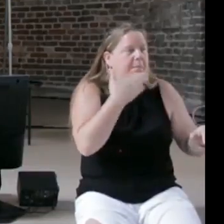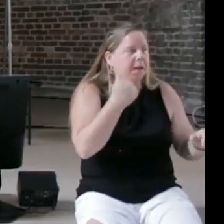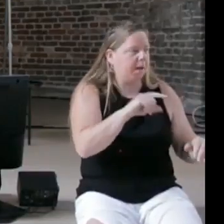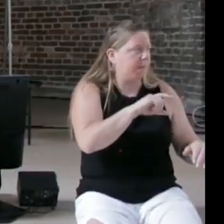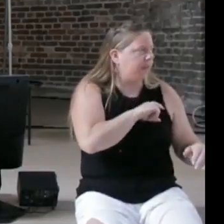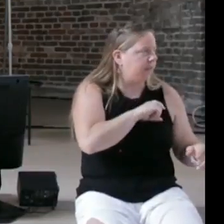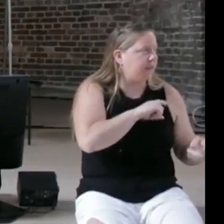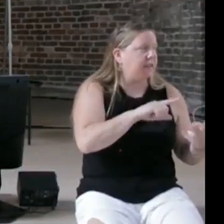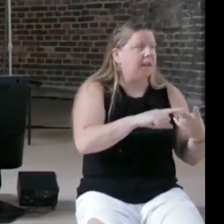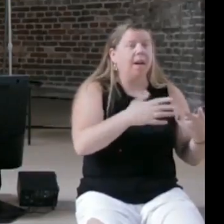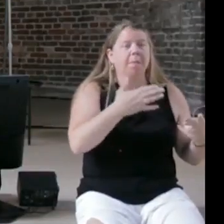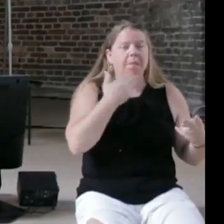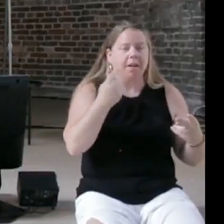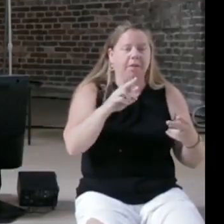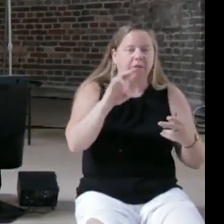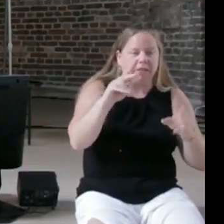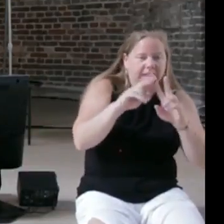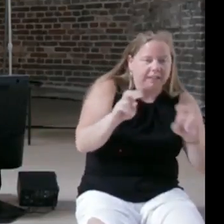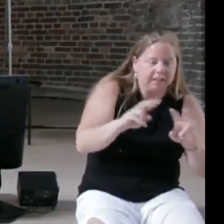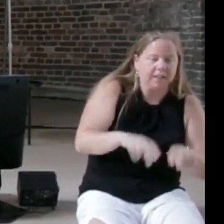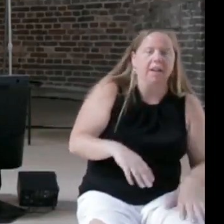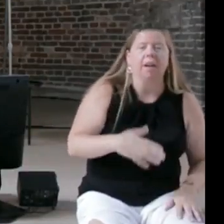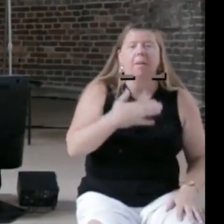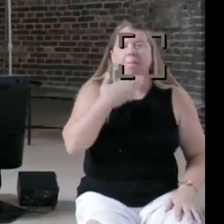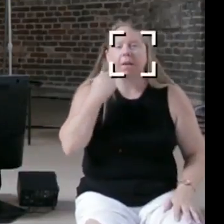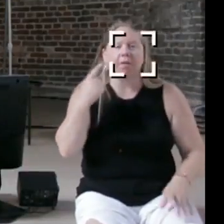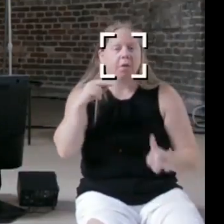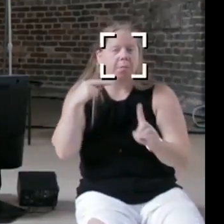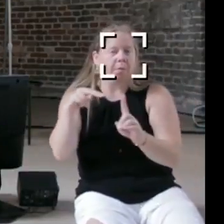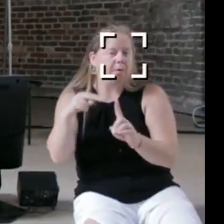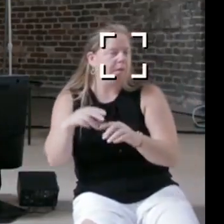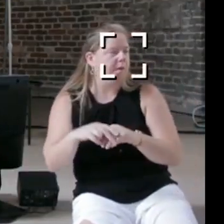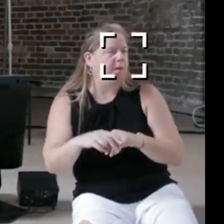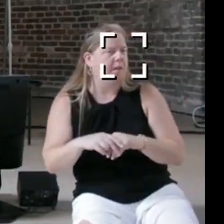in risk assessment, better accuracy in parole, but that isn't making the system more fair,